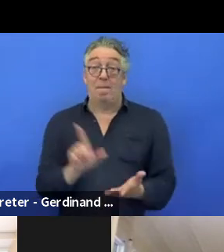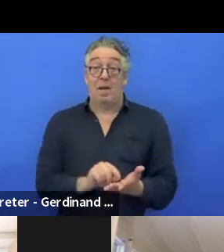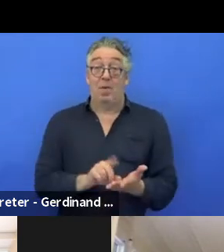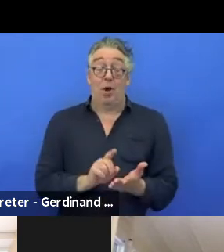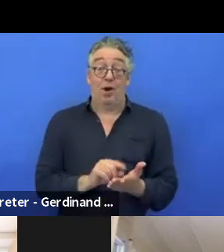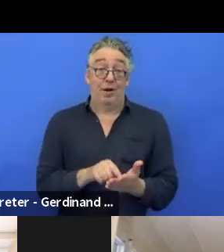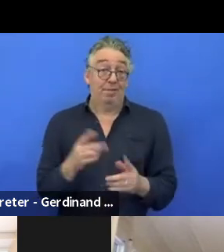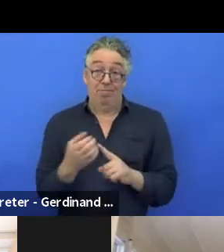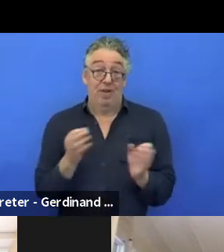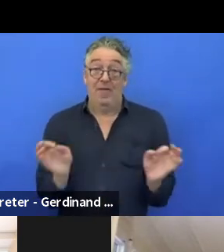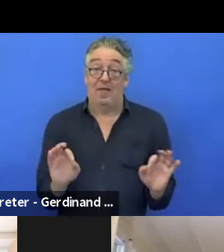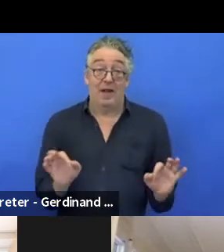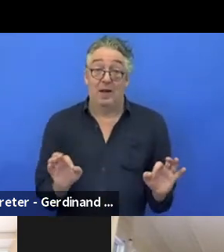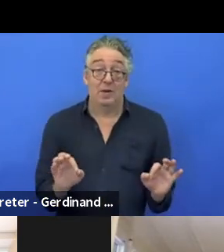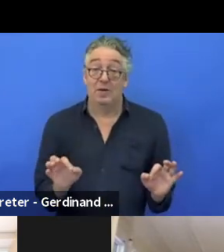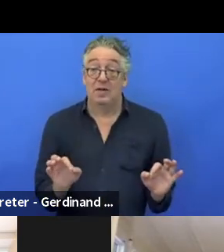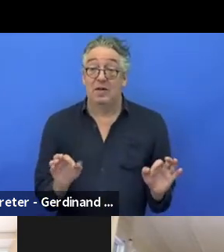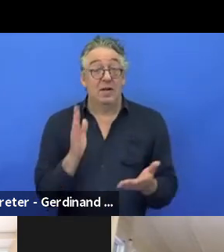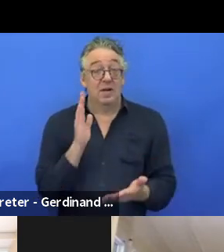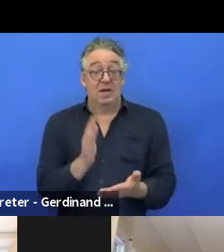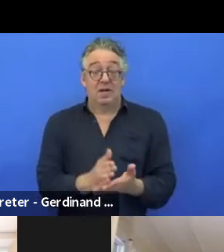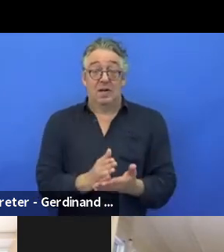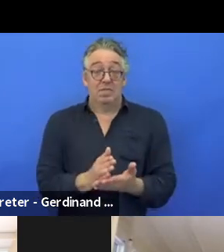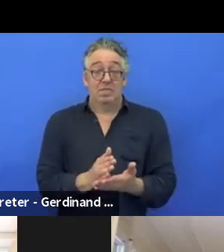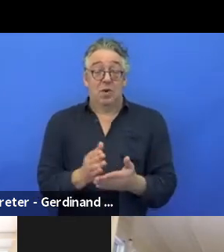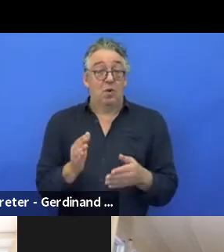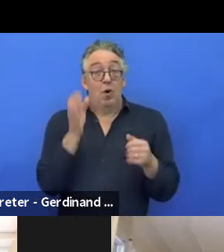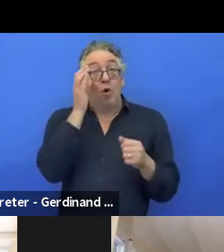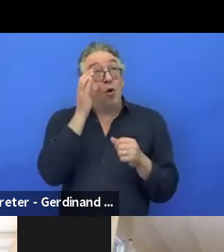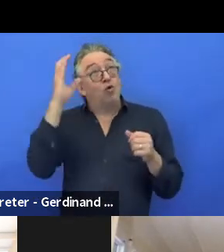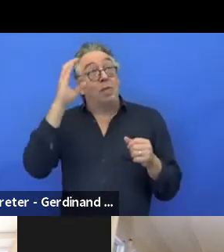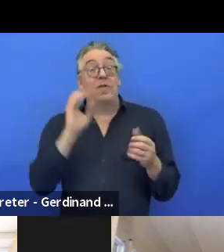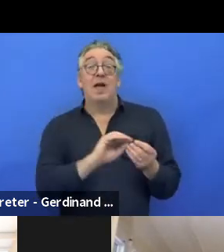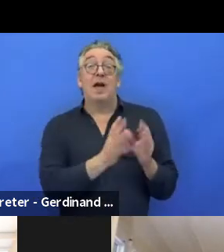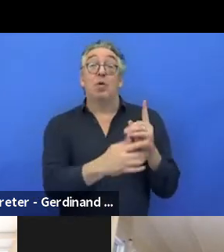It's a completely different concept an Erasmus+ from a Horizon Europe.